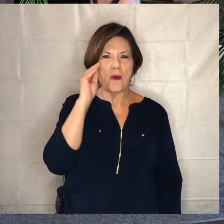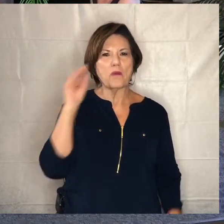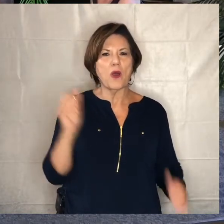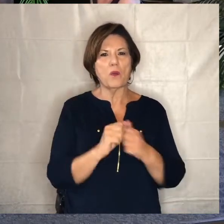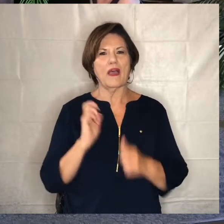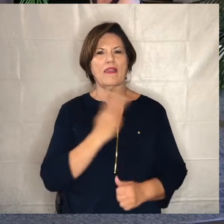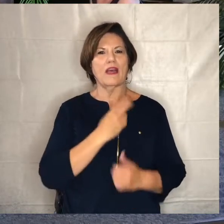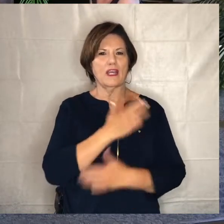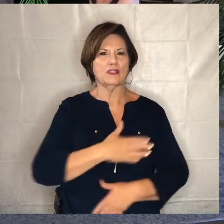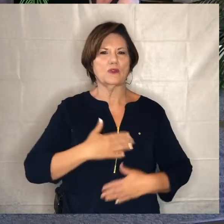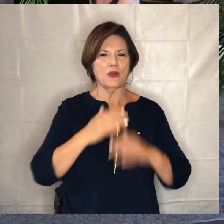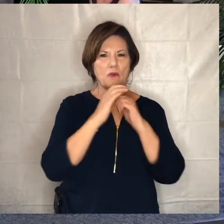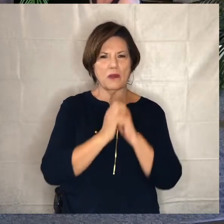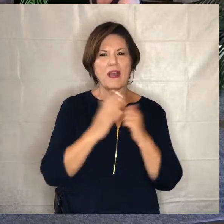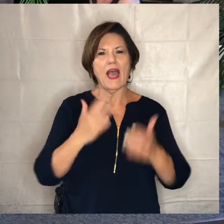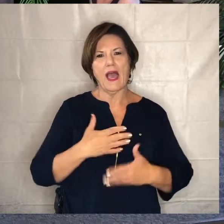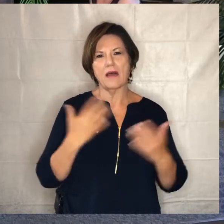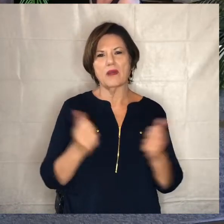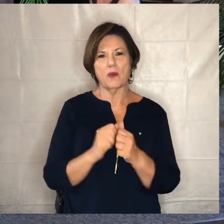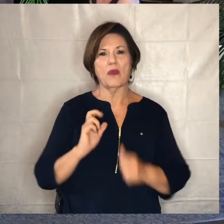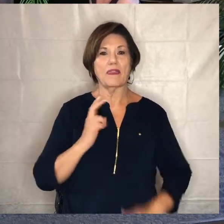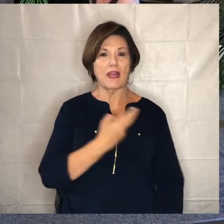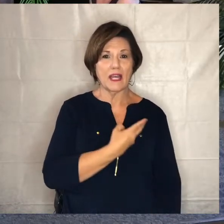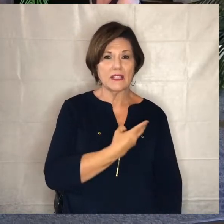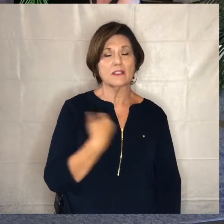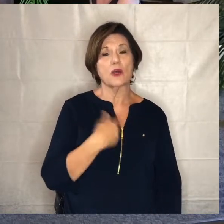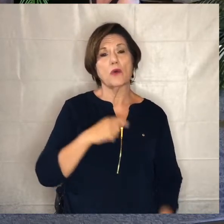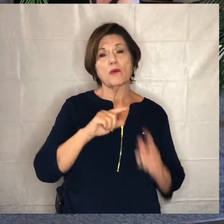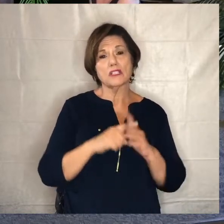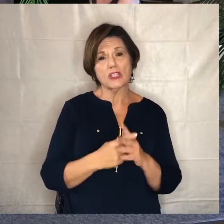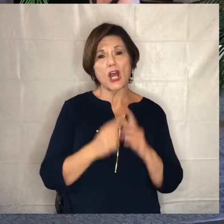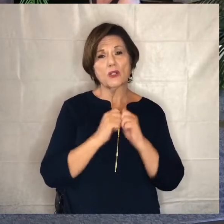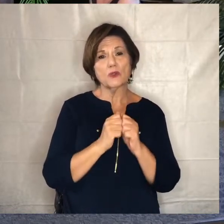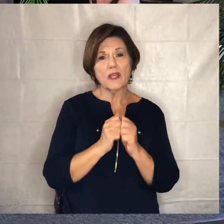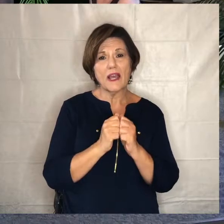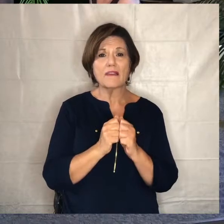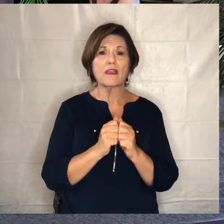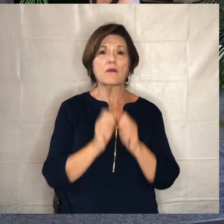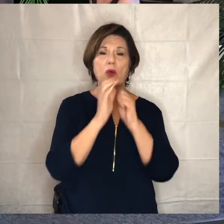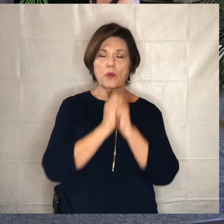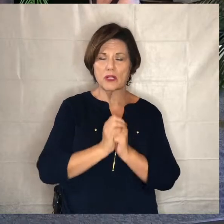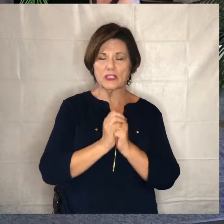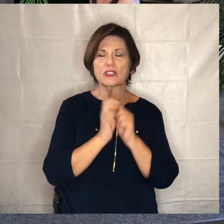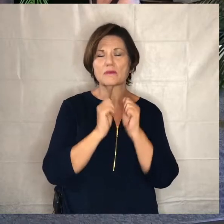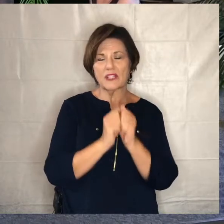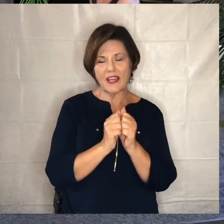enjoying worship and so we're glad you're with us we're going to start our time together in worship together in